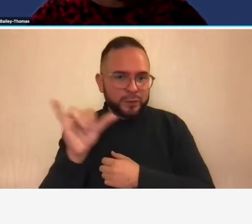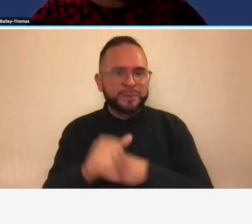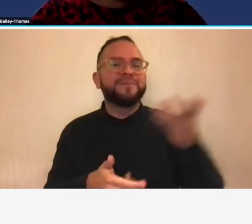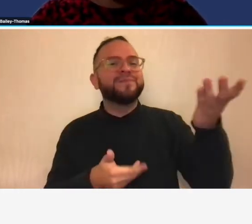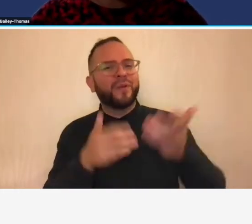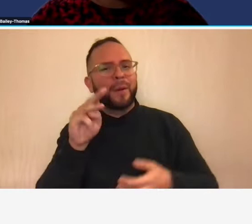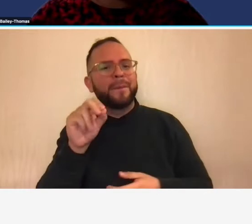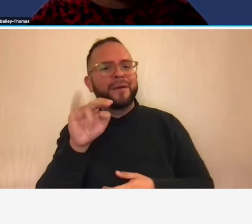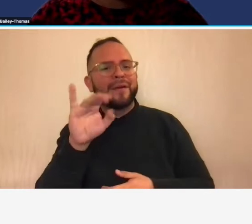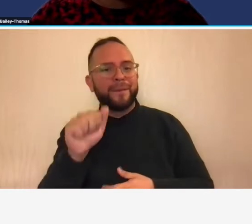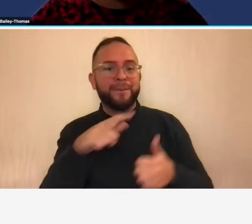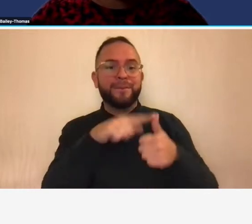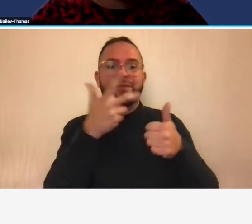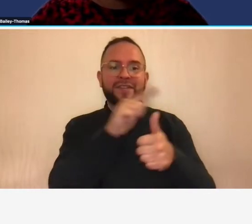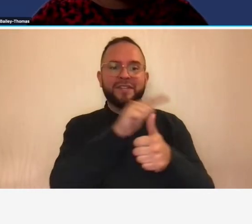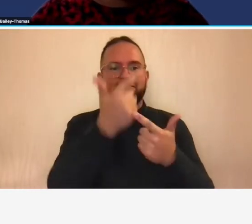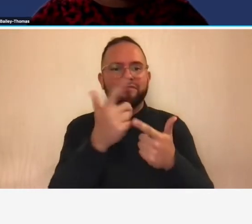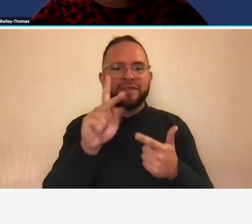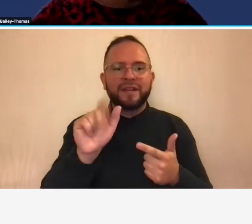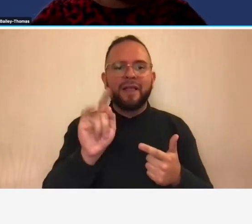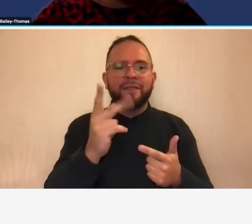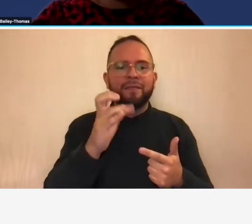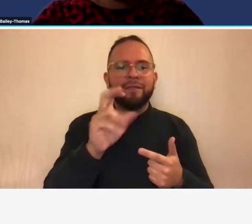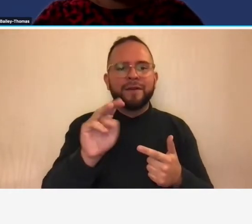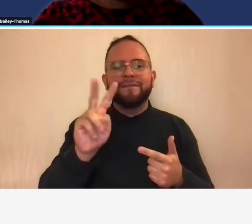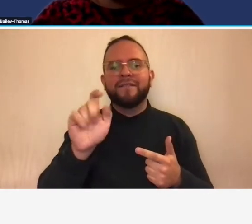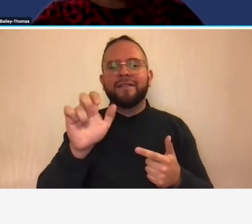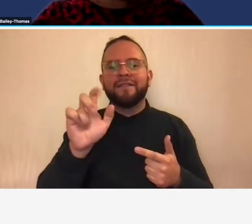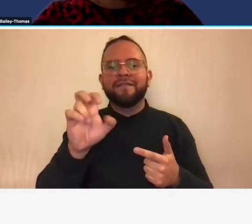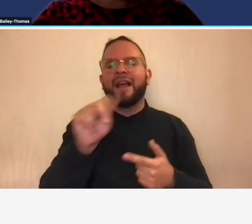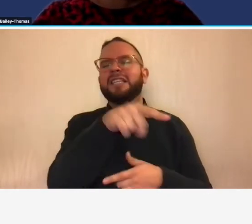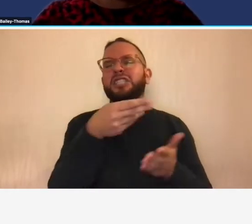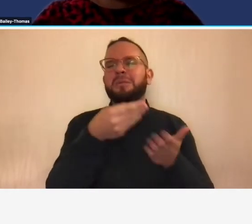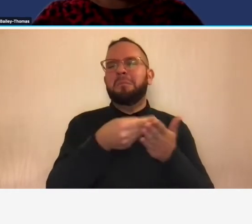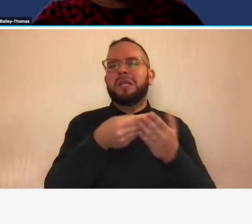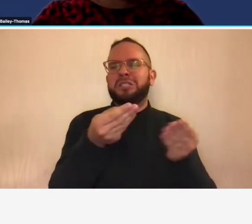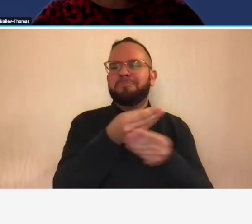have catherine valentine who is a budget officer for the office of the chief's financial officer